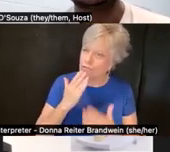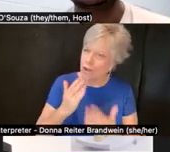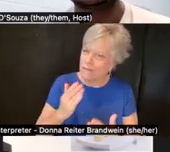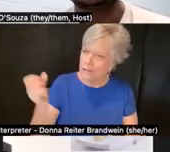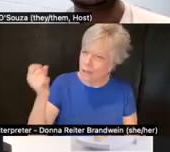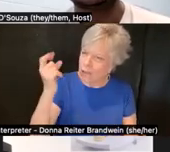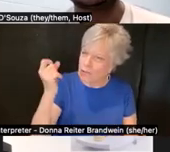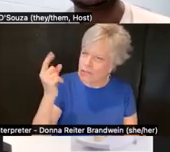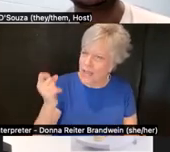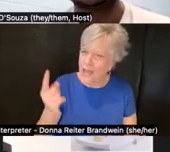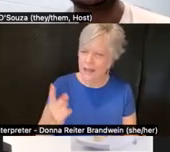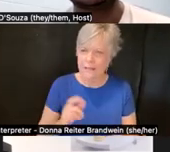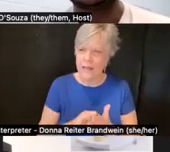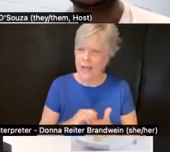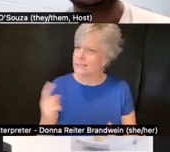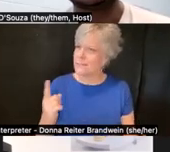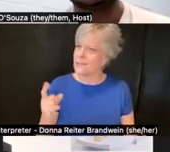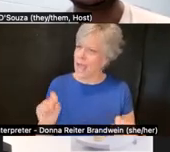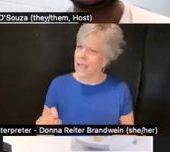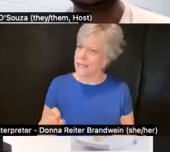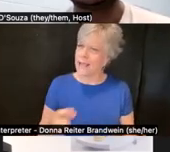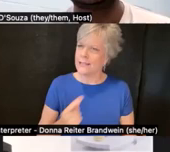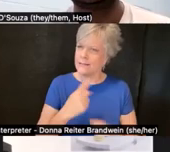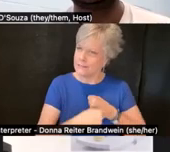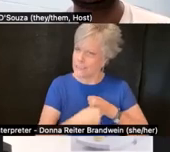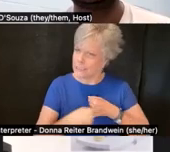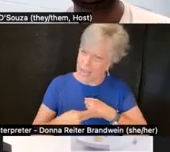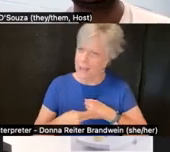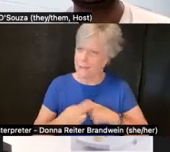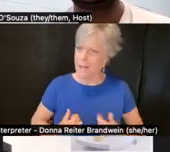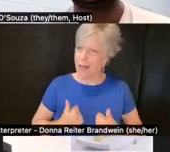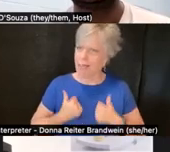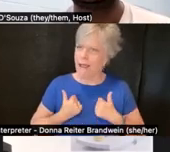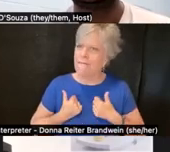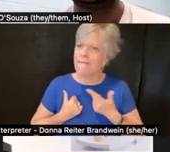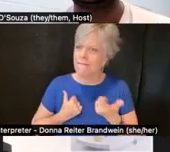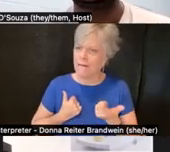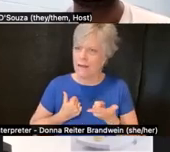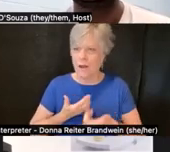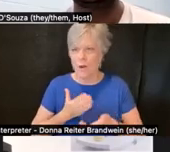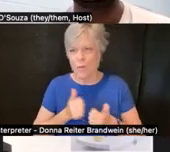as something I can claim in my life with respect and openheartedness.